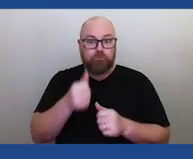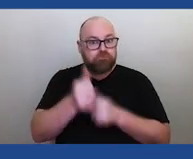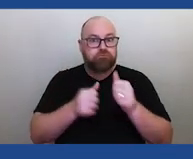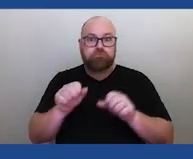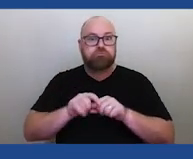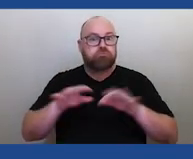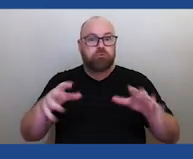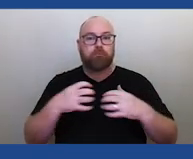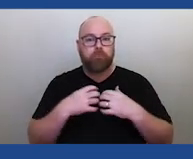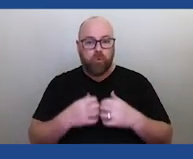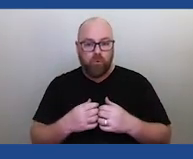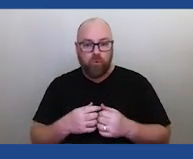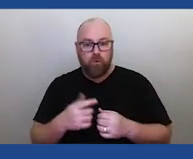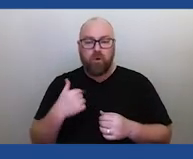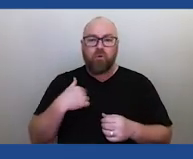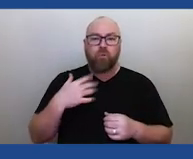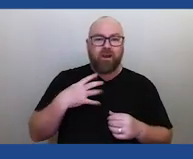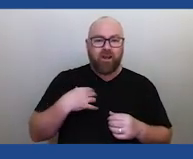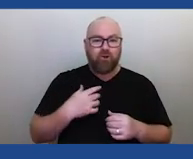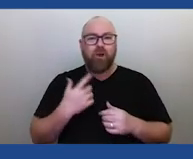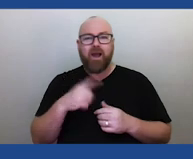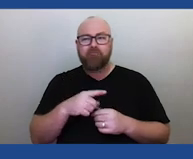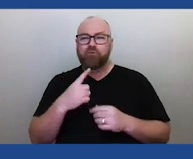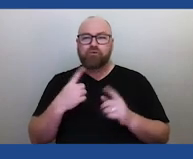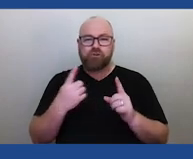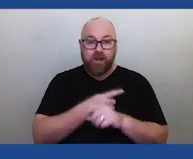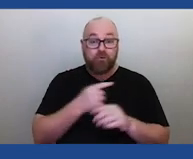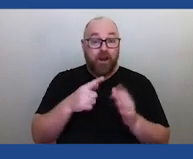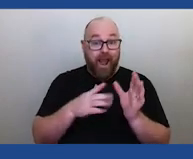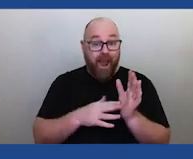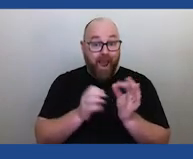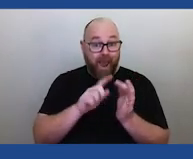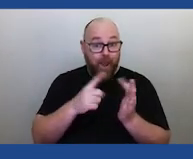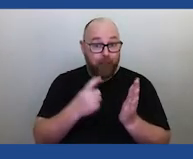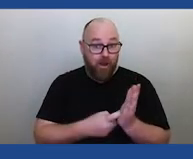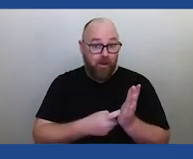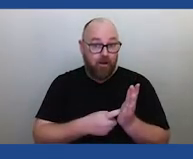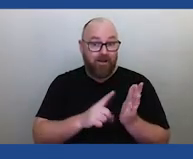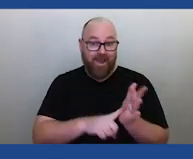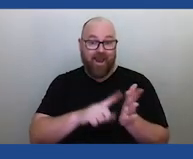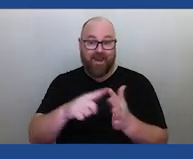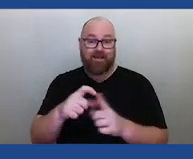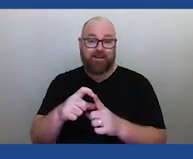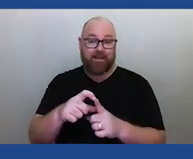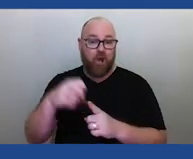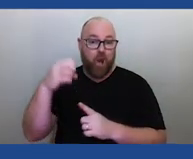what types of LED's to use. You can use amber LED's, that would help significantly. But also we're trying to help